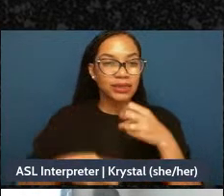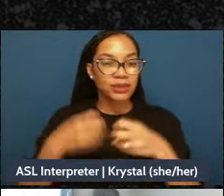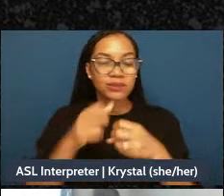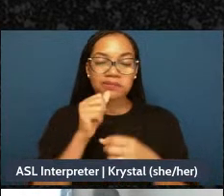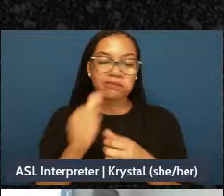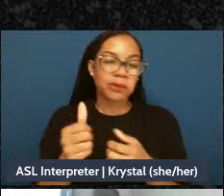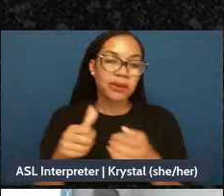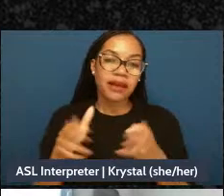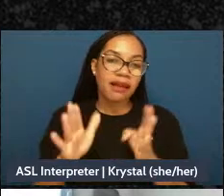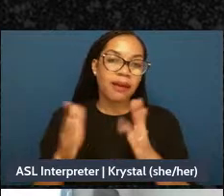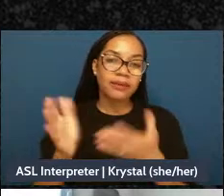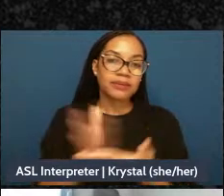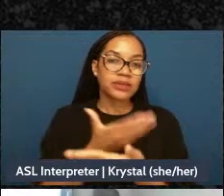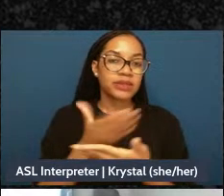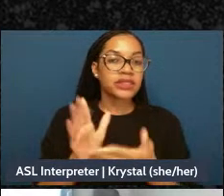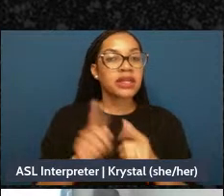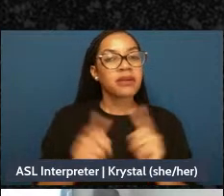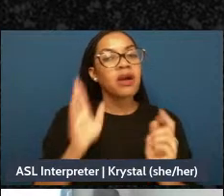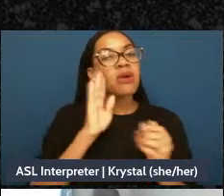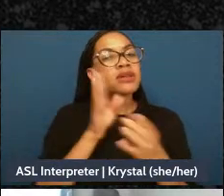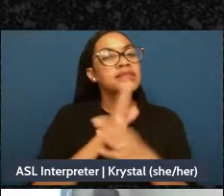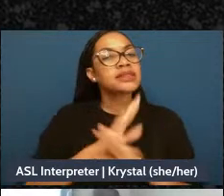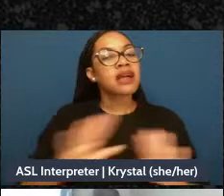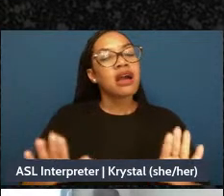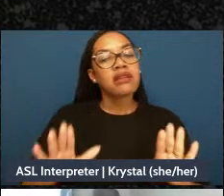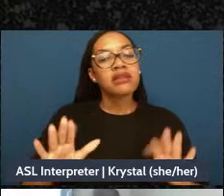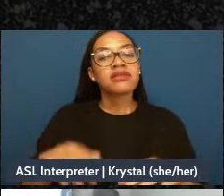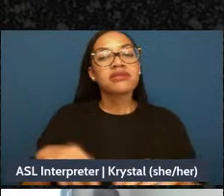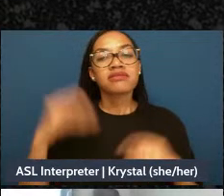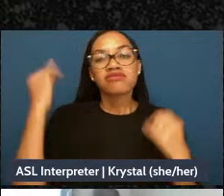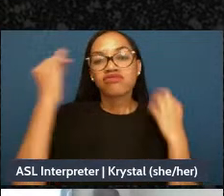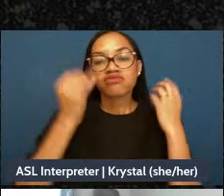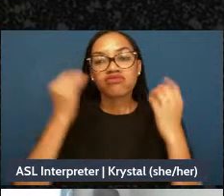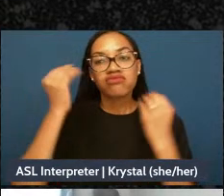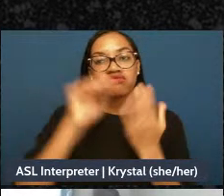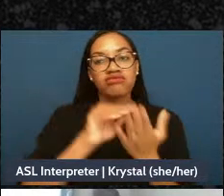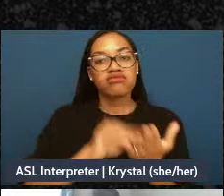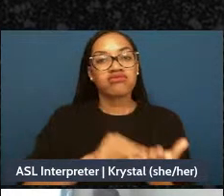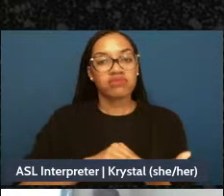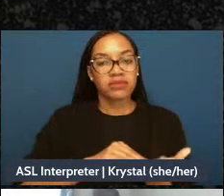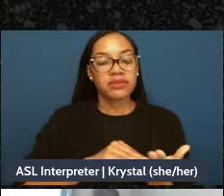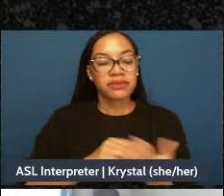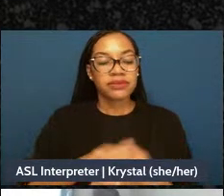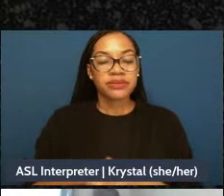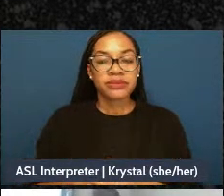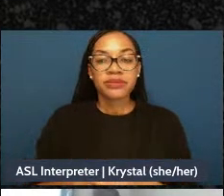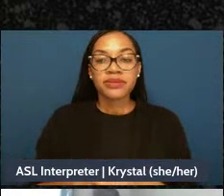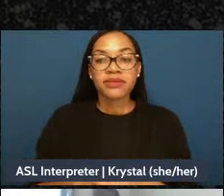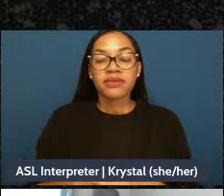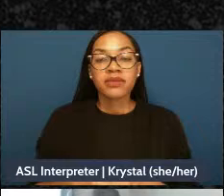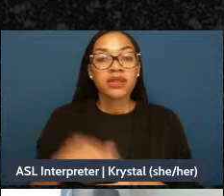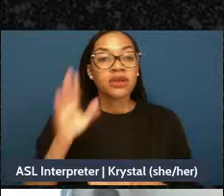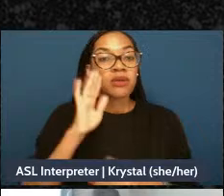have a little bit of radio silence as we reflect. I’ll be back in 10 minutes.